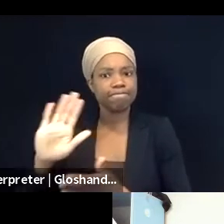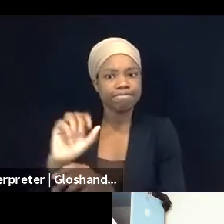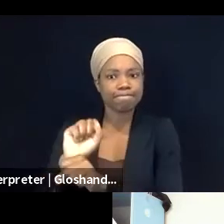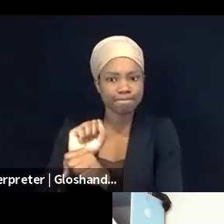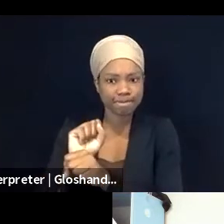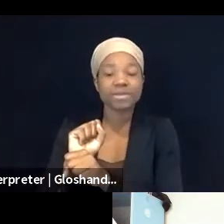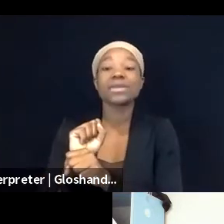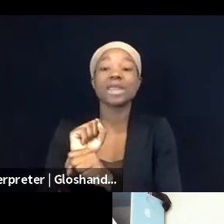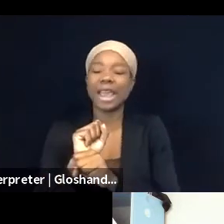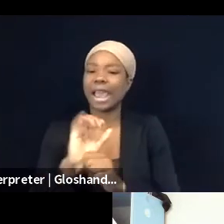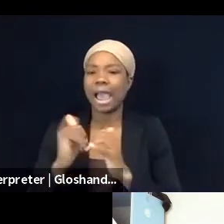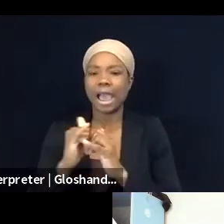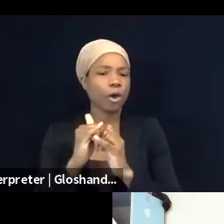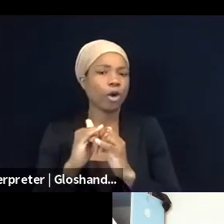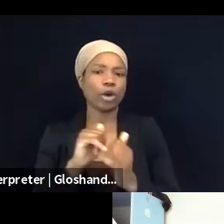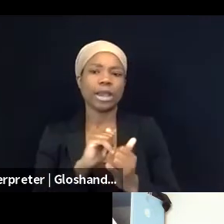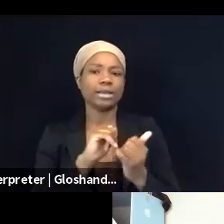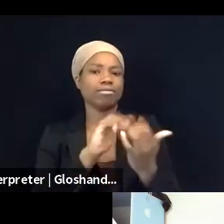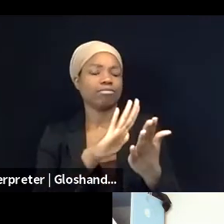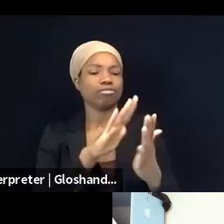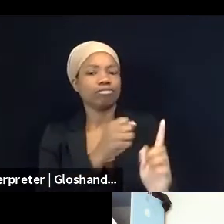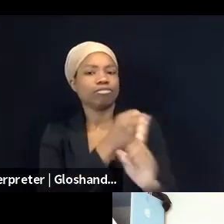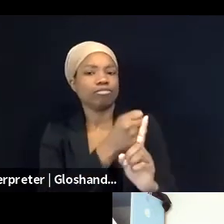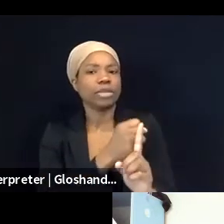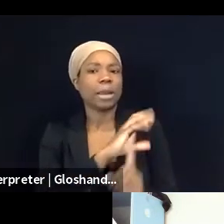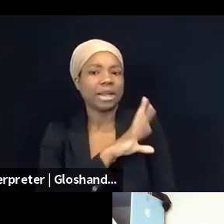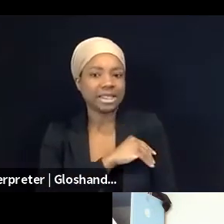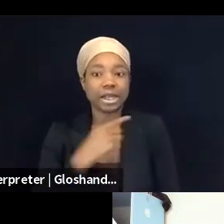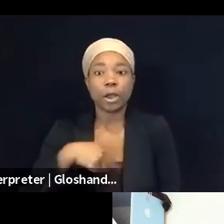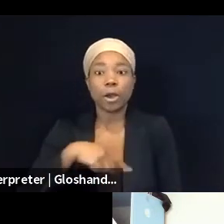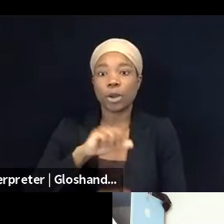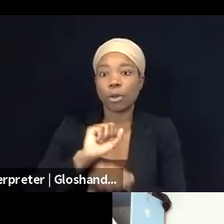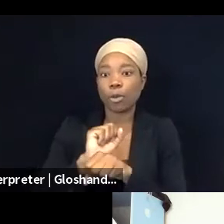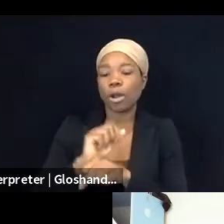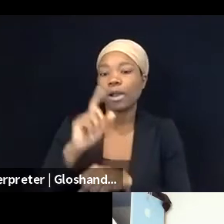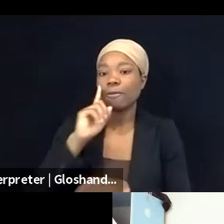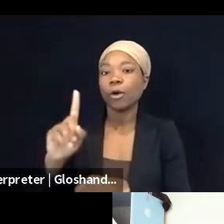and we do work with the Palestinian Civic Society to empower them on digital advocacy tools.